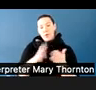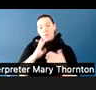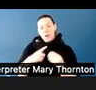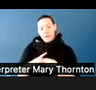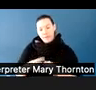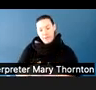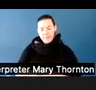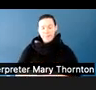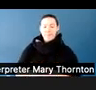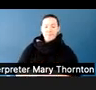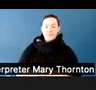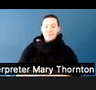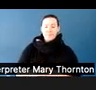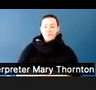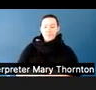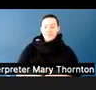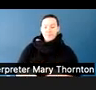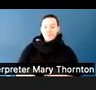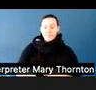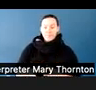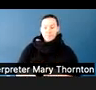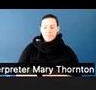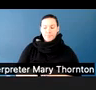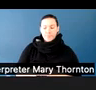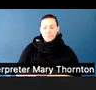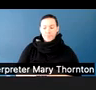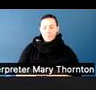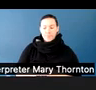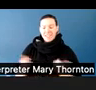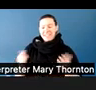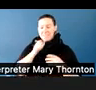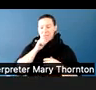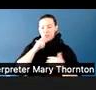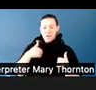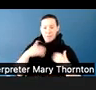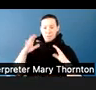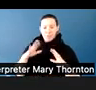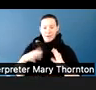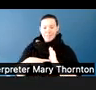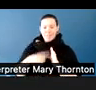And so I'm not sure I have a super great example at the college level.